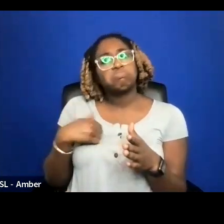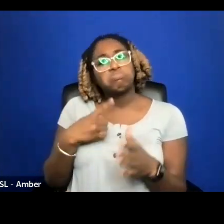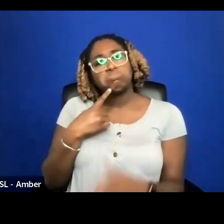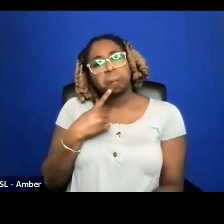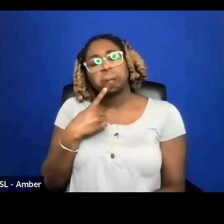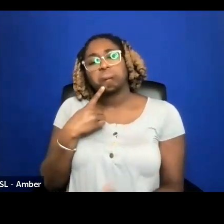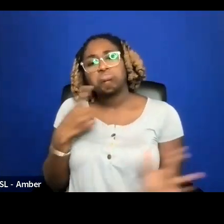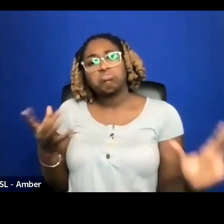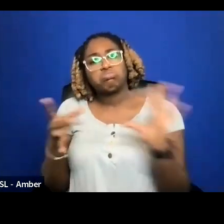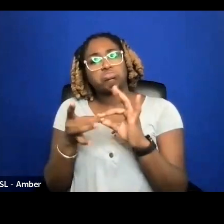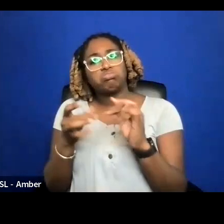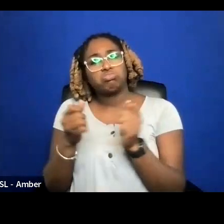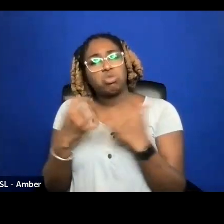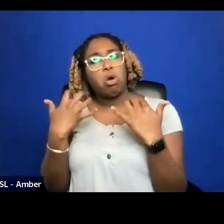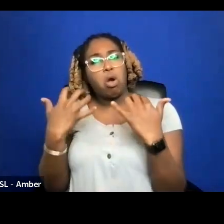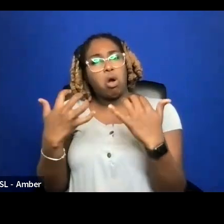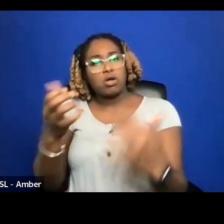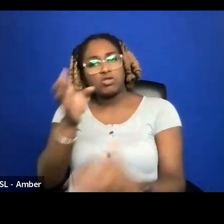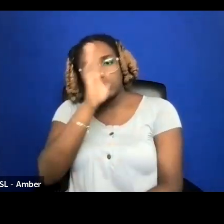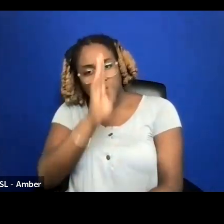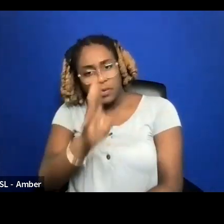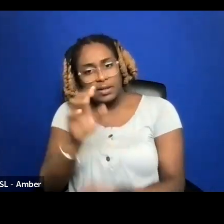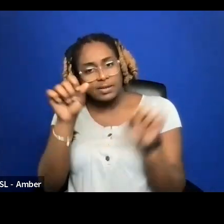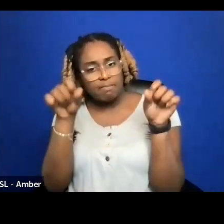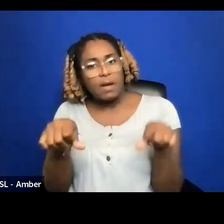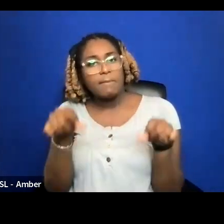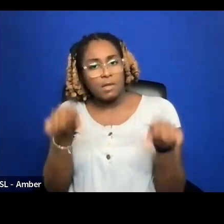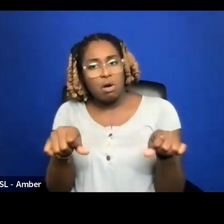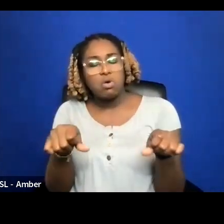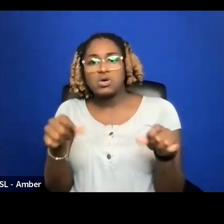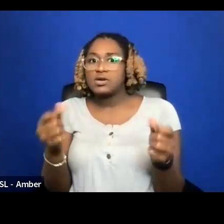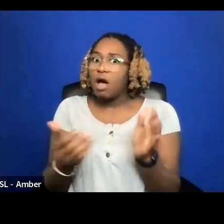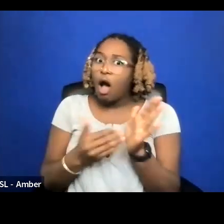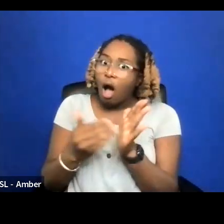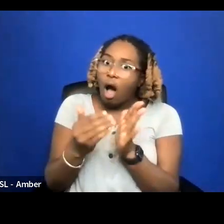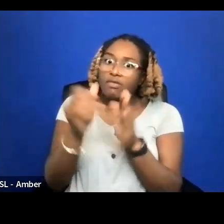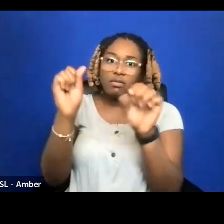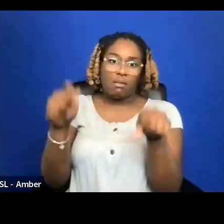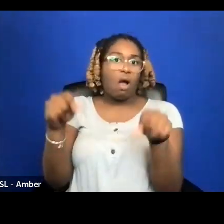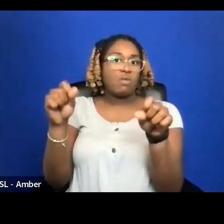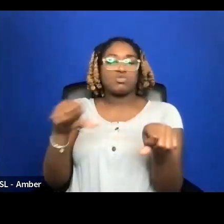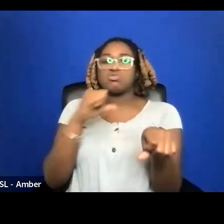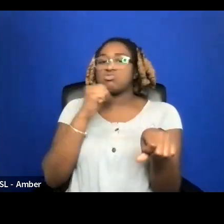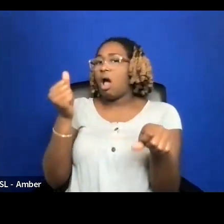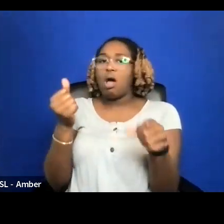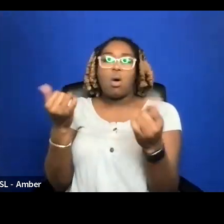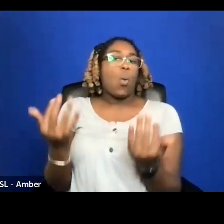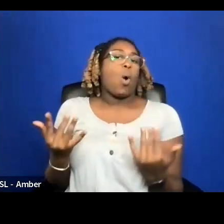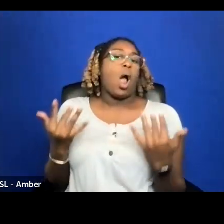DIRECTLY AS POSSIBLE AS MUCH AS POSSIBLE AND NOT TO WAIT ON THOSE INSTITUTIONS TO ACKNOWLEDGE AND